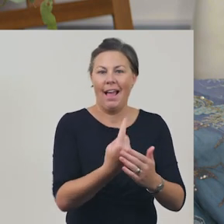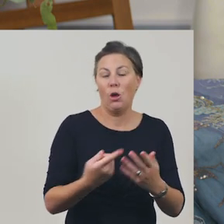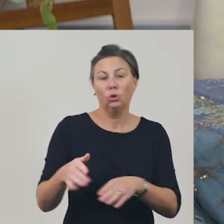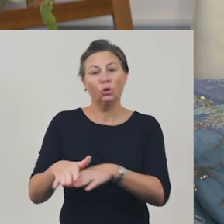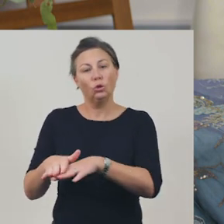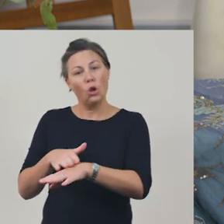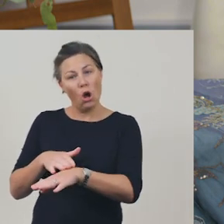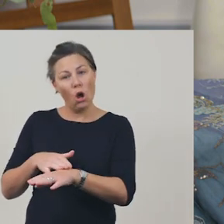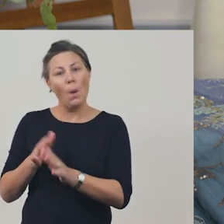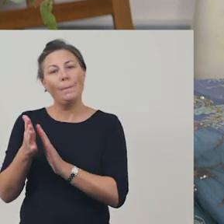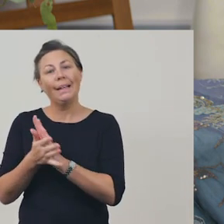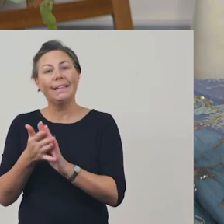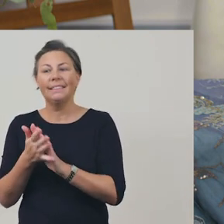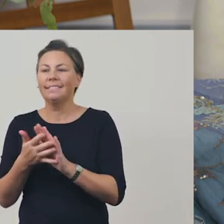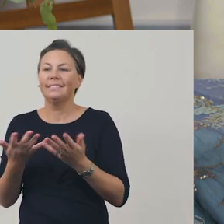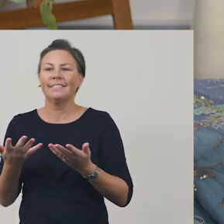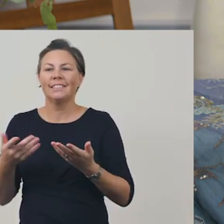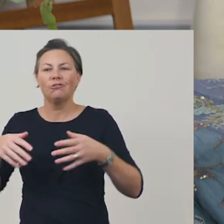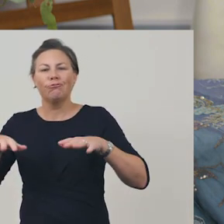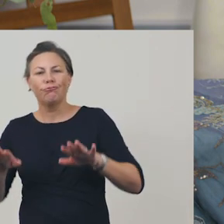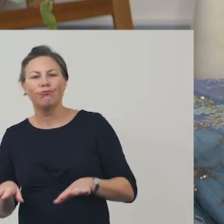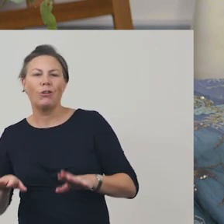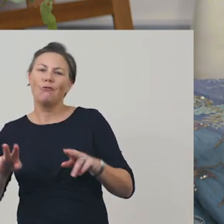to show the cat was relaxing at the door.